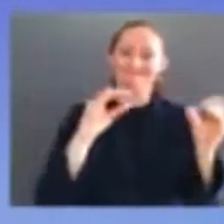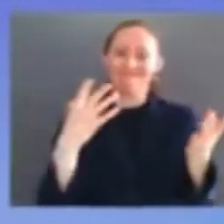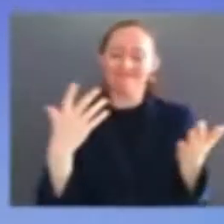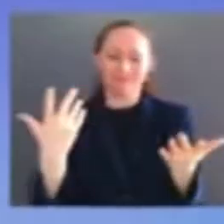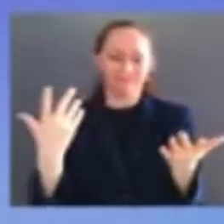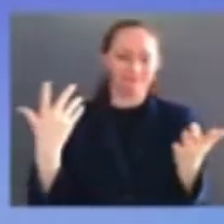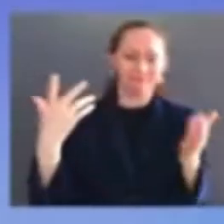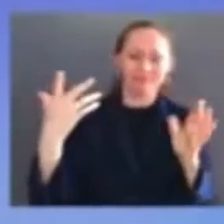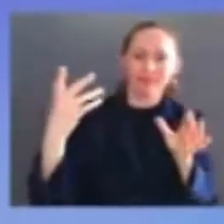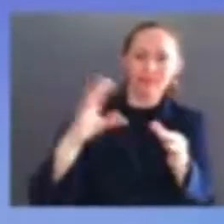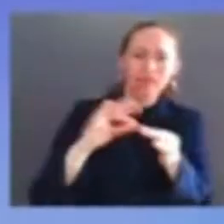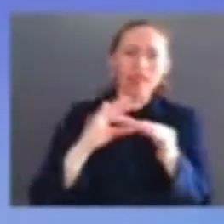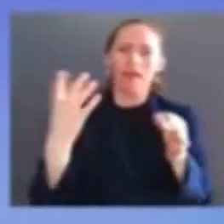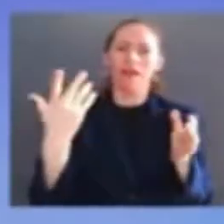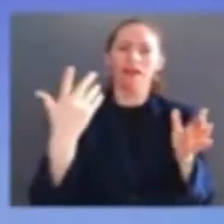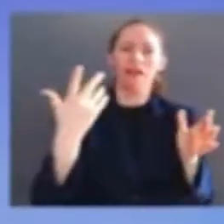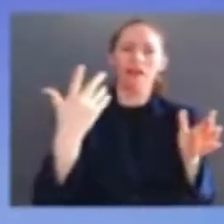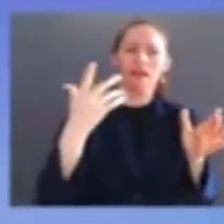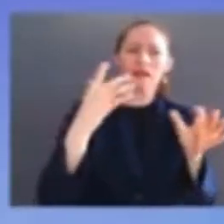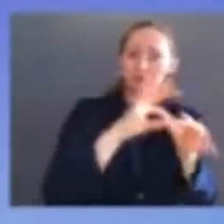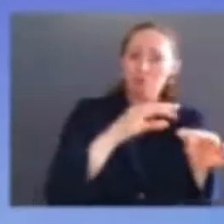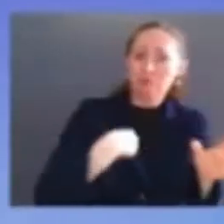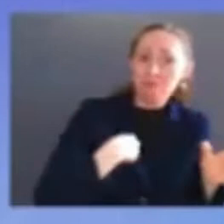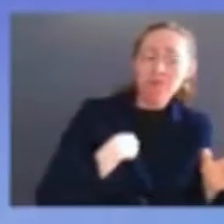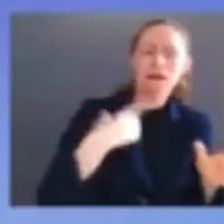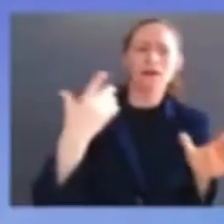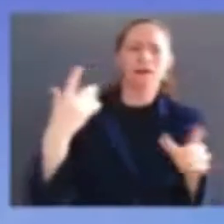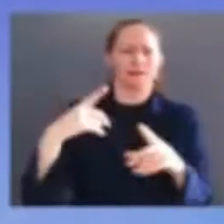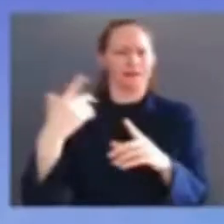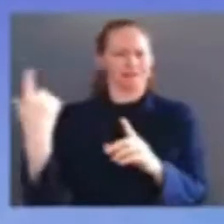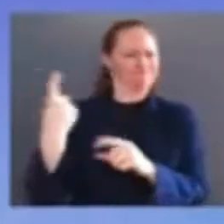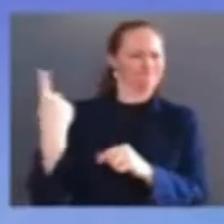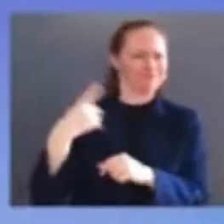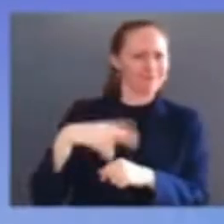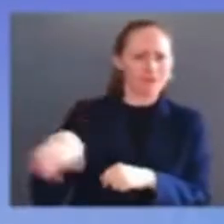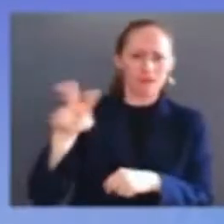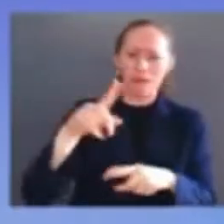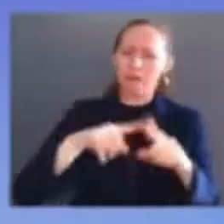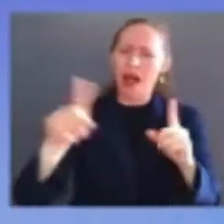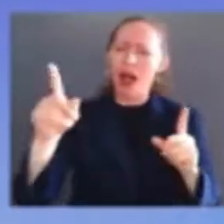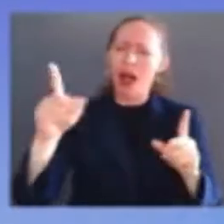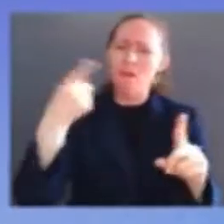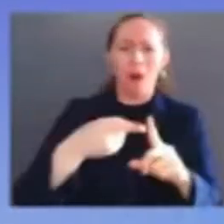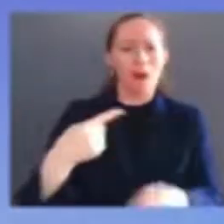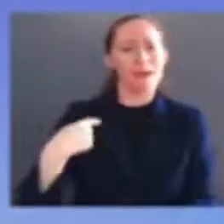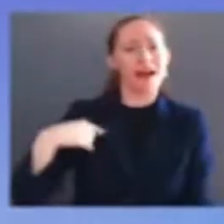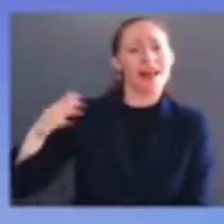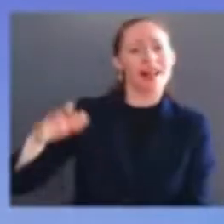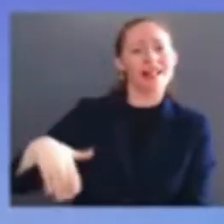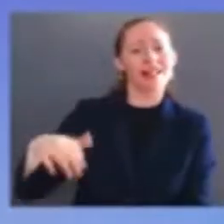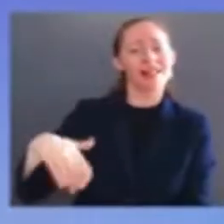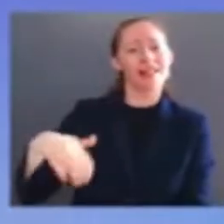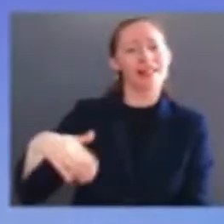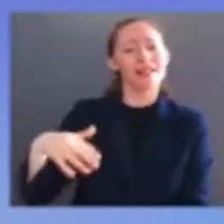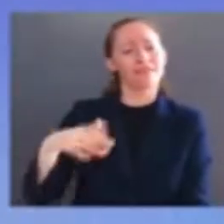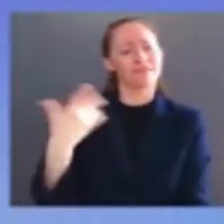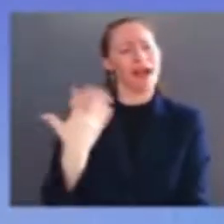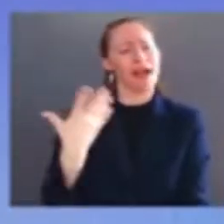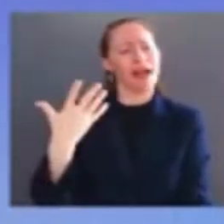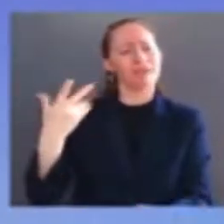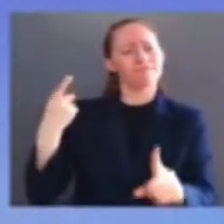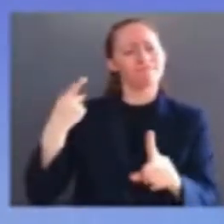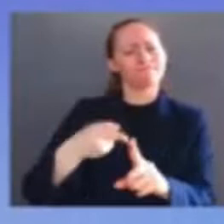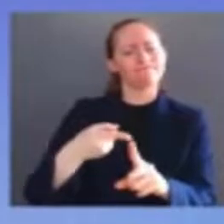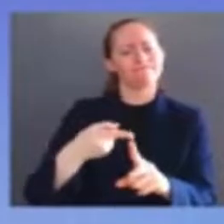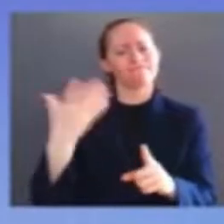to do which is to extend my heartfelt thanks to the many many people who have helped me as